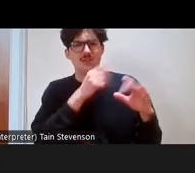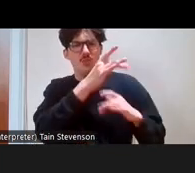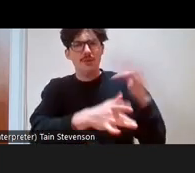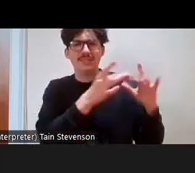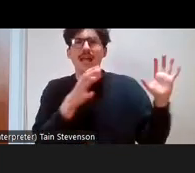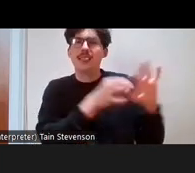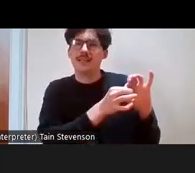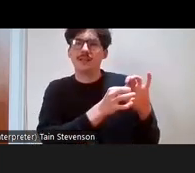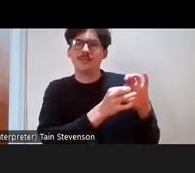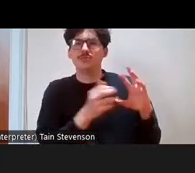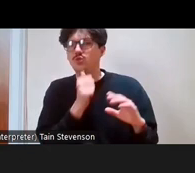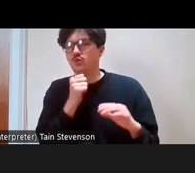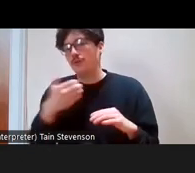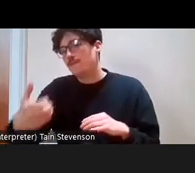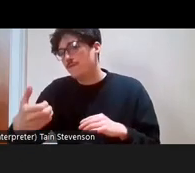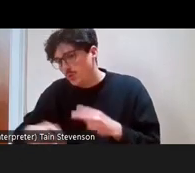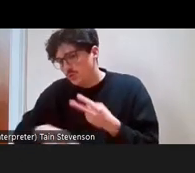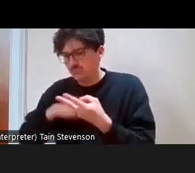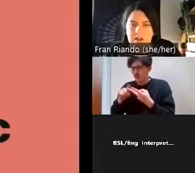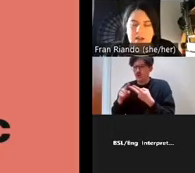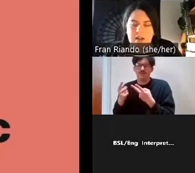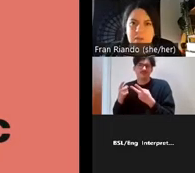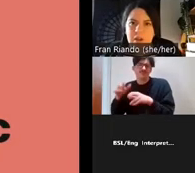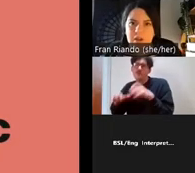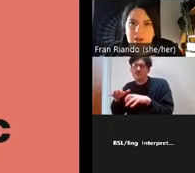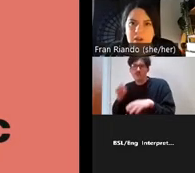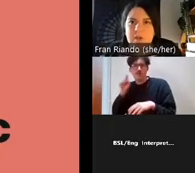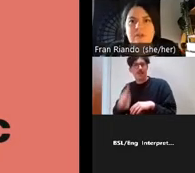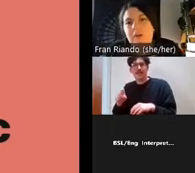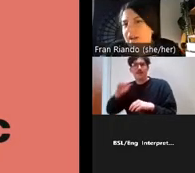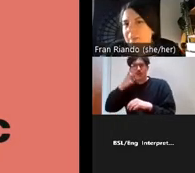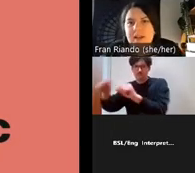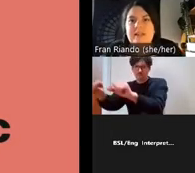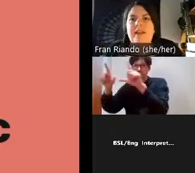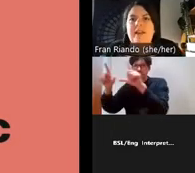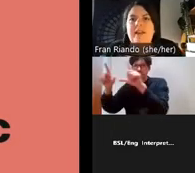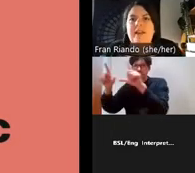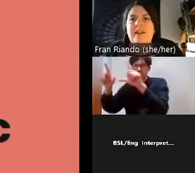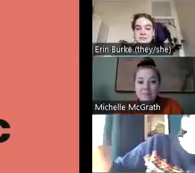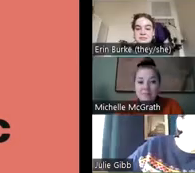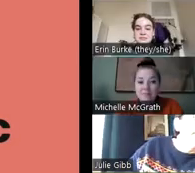can do that on your phone or on another window on your computer or iPad. If you go